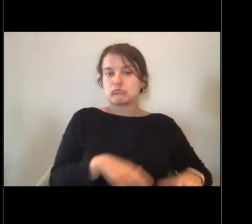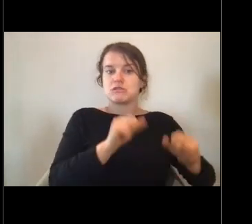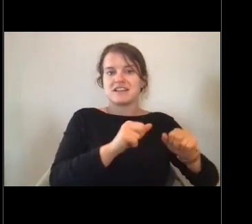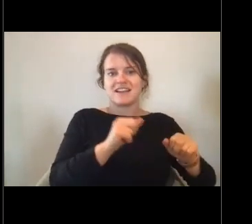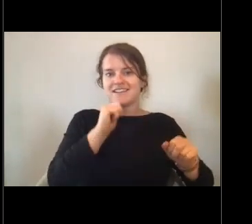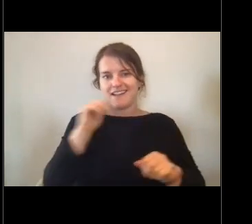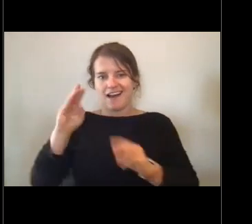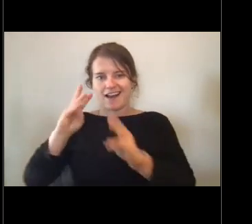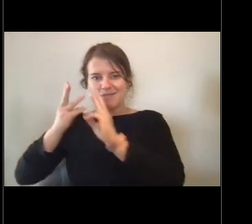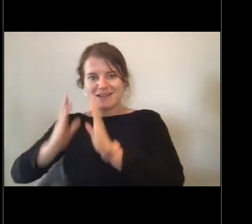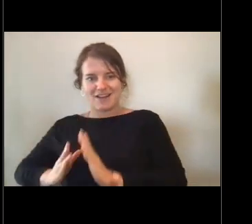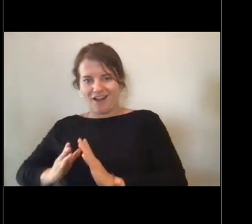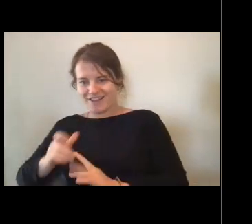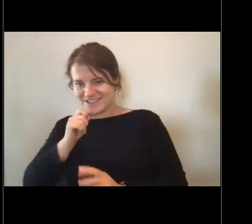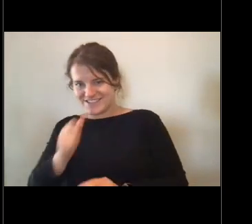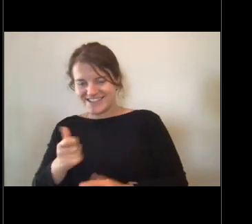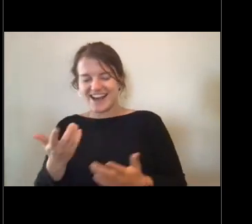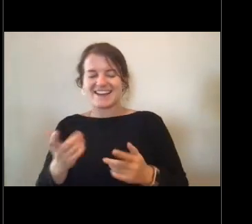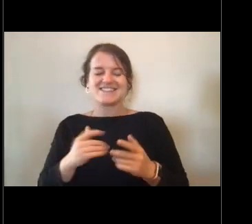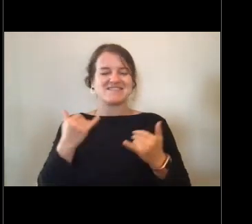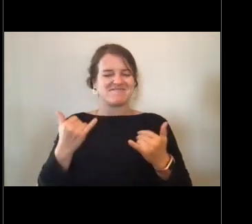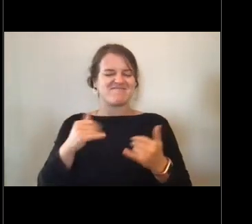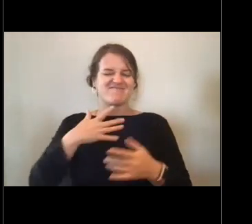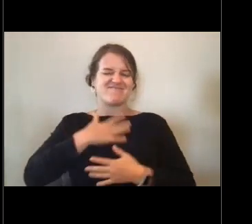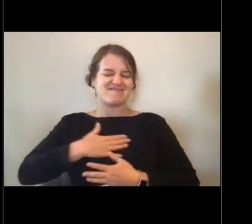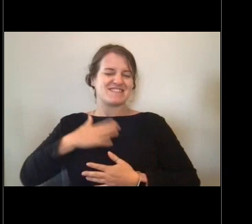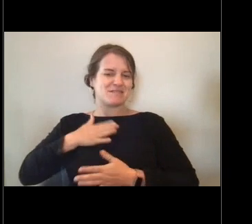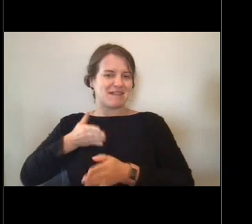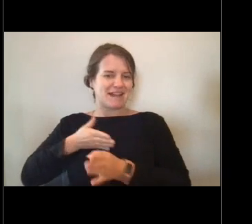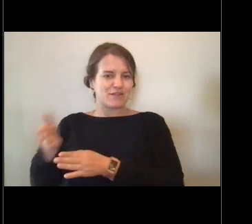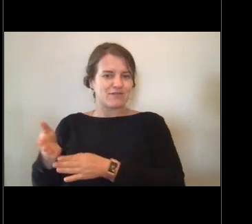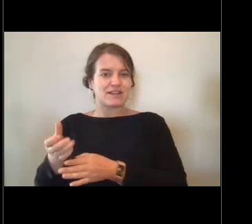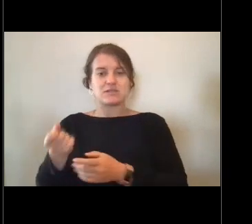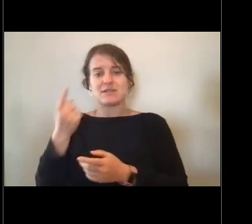if you think you want to be a marine biologist,